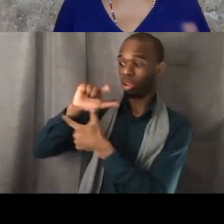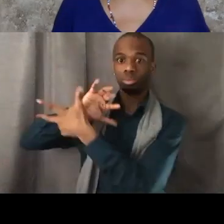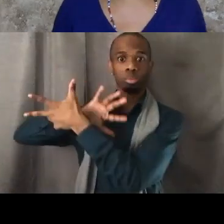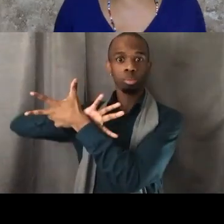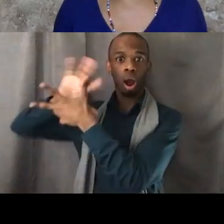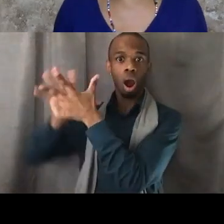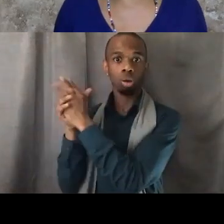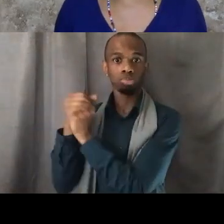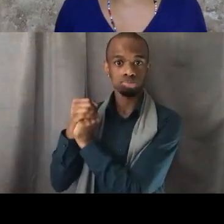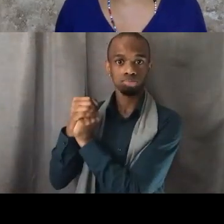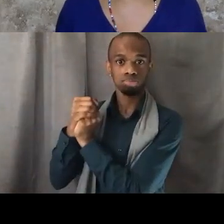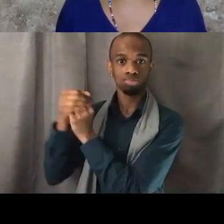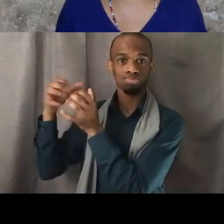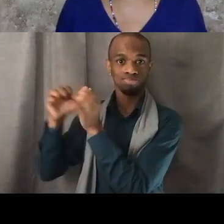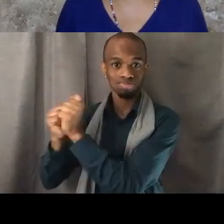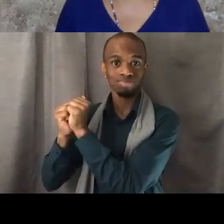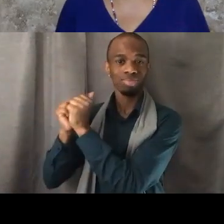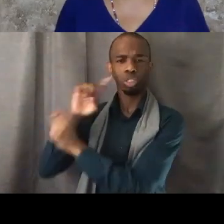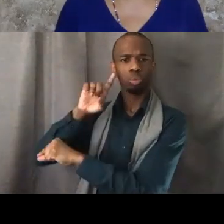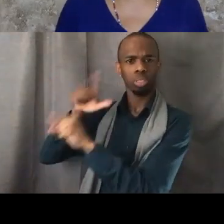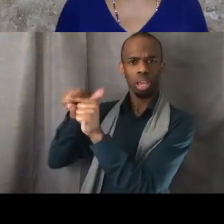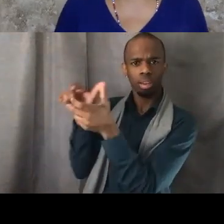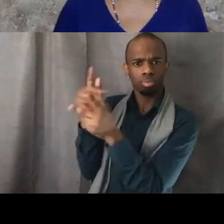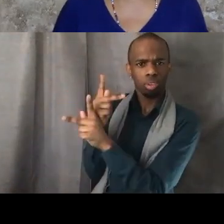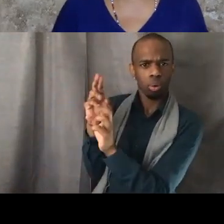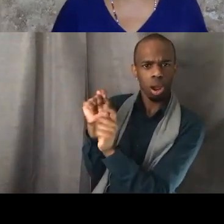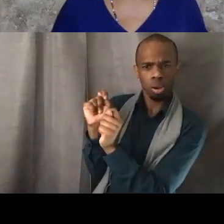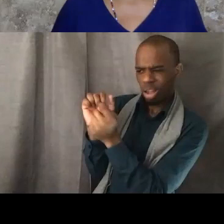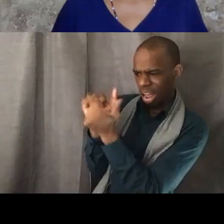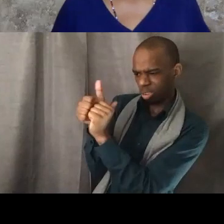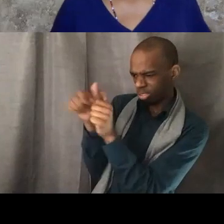you cannot disentangle, you can't disentangle it, right?